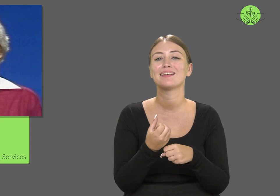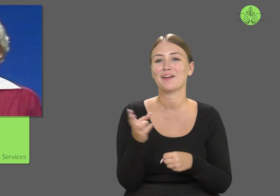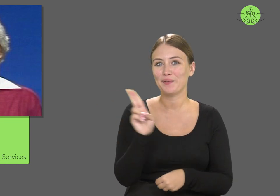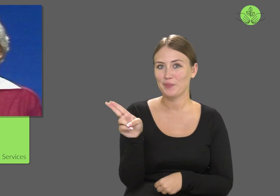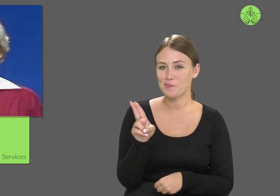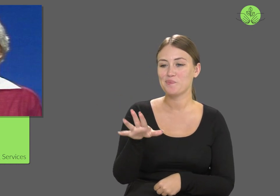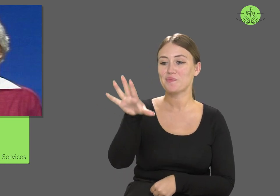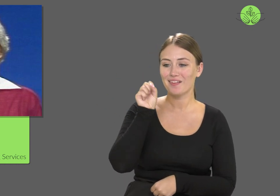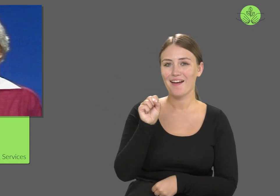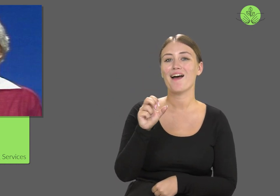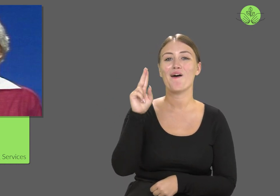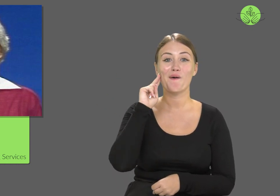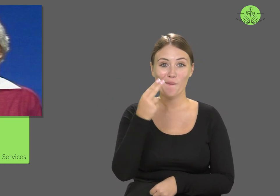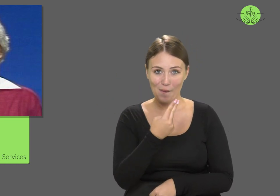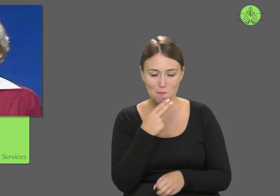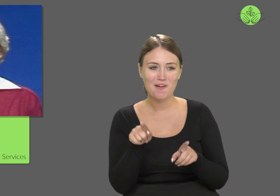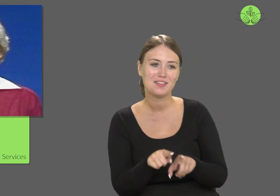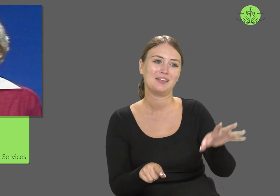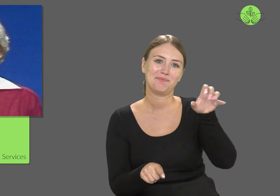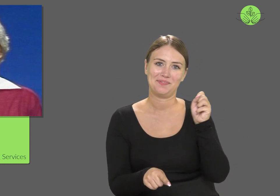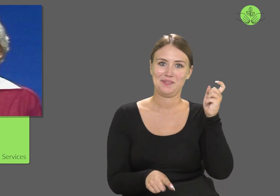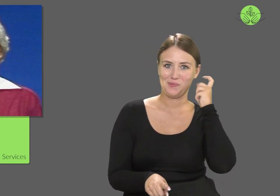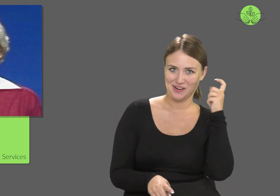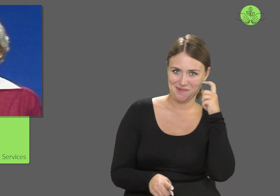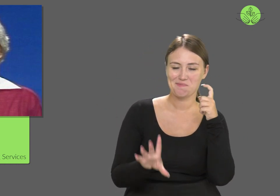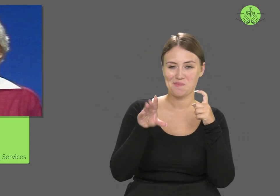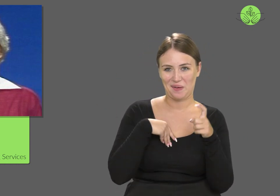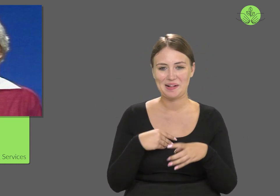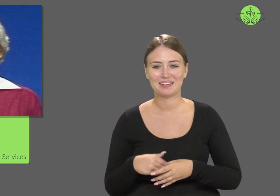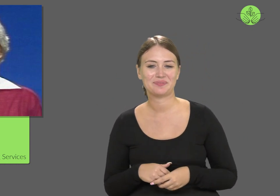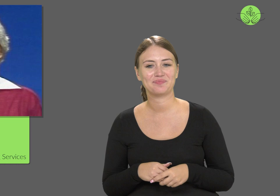both deaf and hearing audiences.